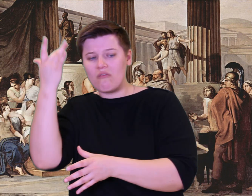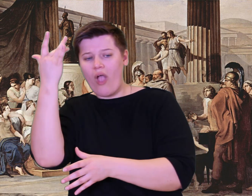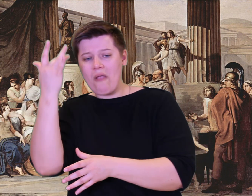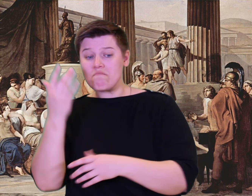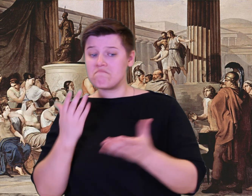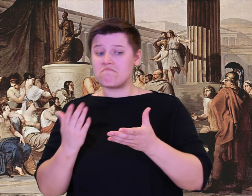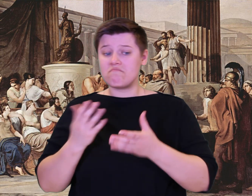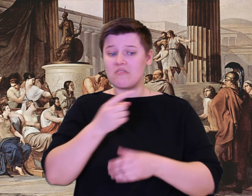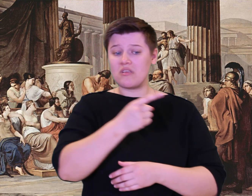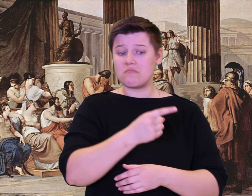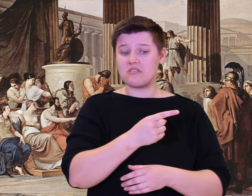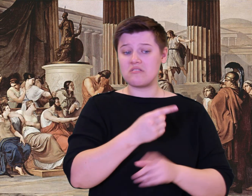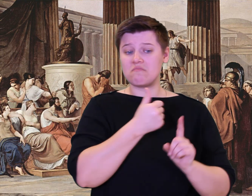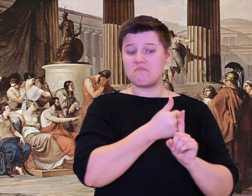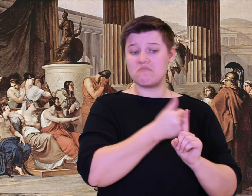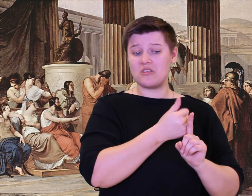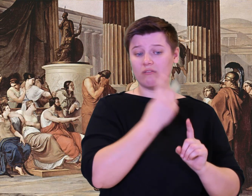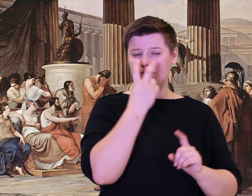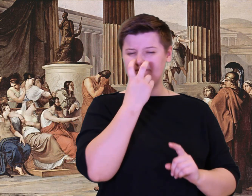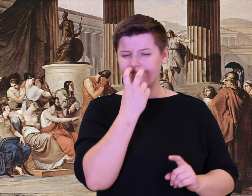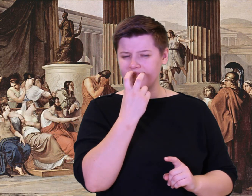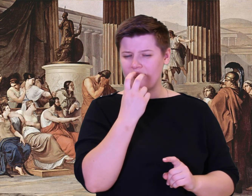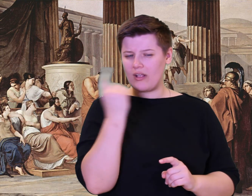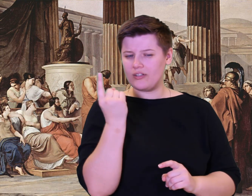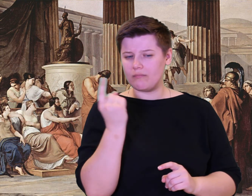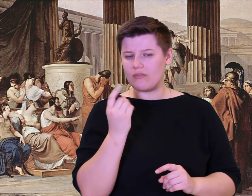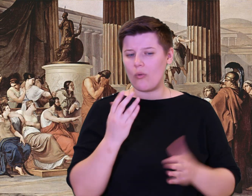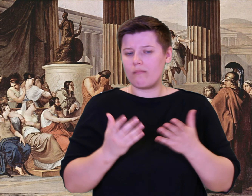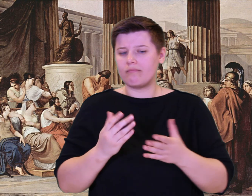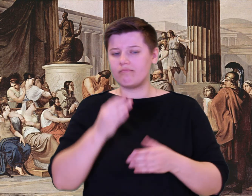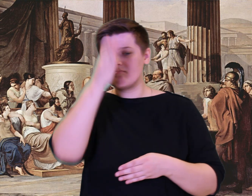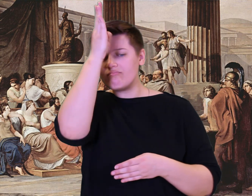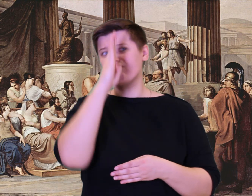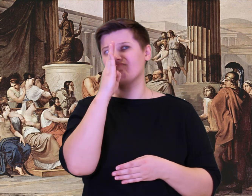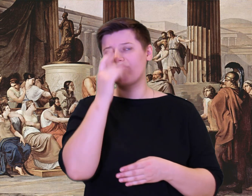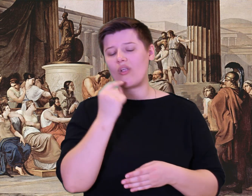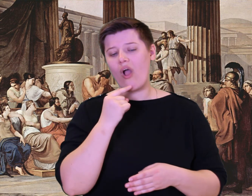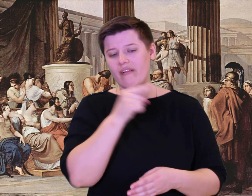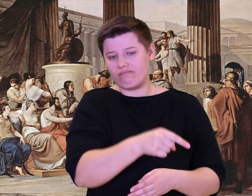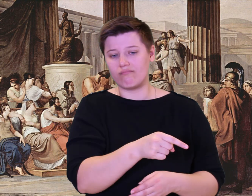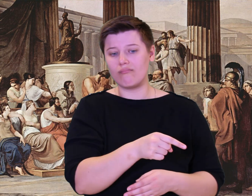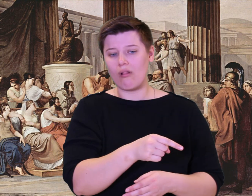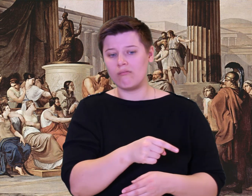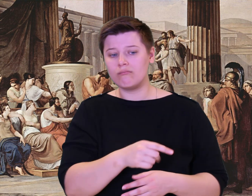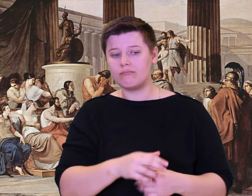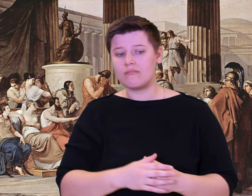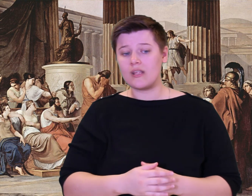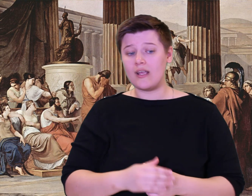and female, and left none in the yard outside, perhaps suspecting something, or